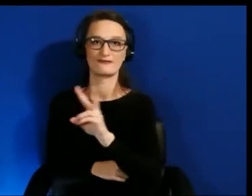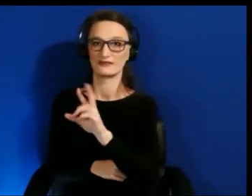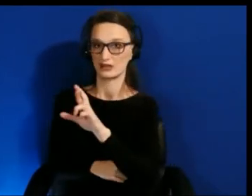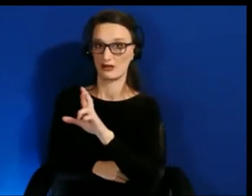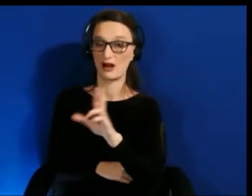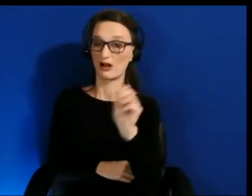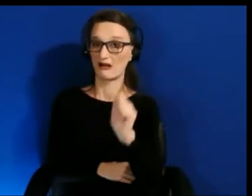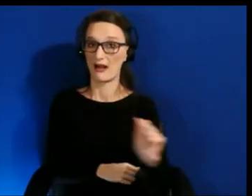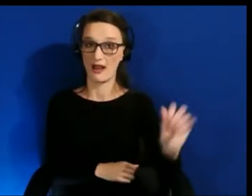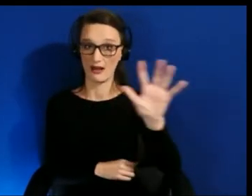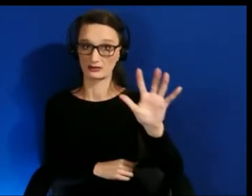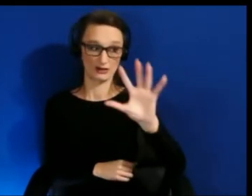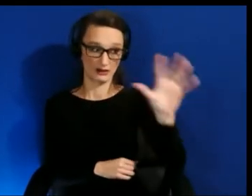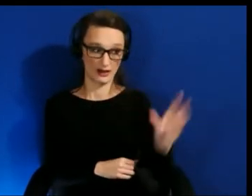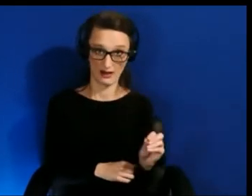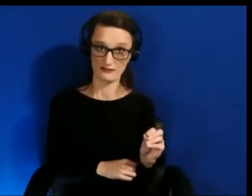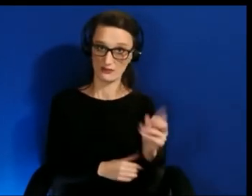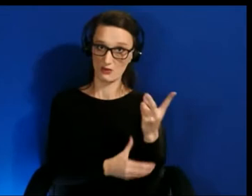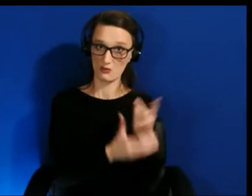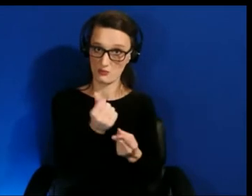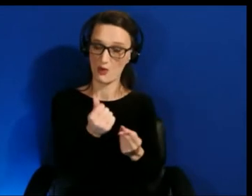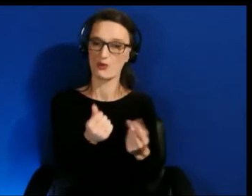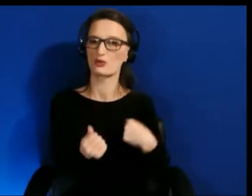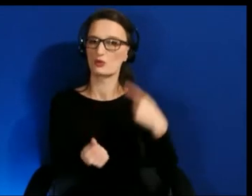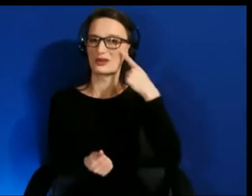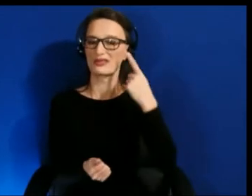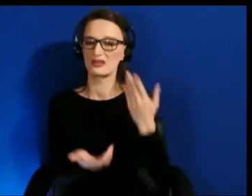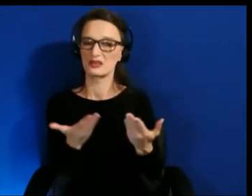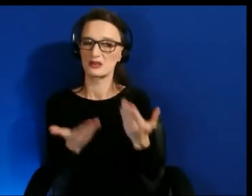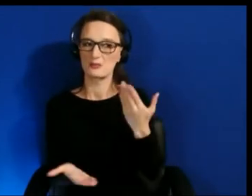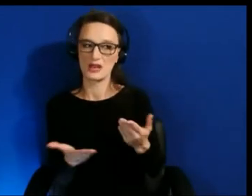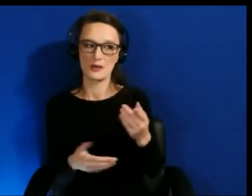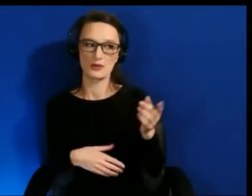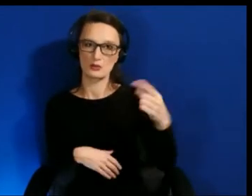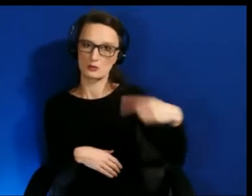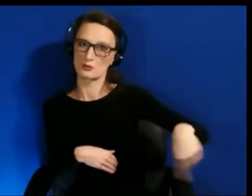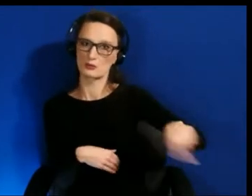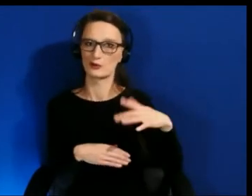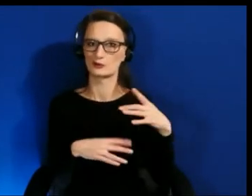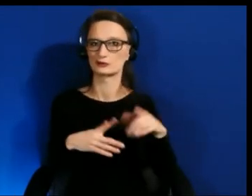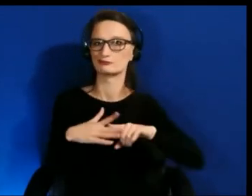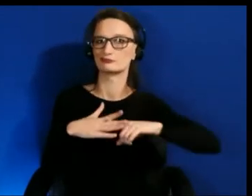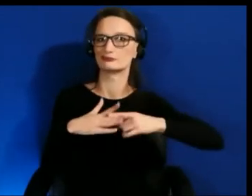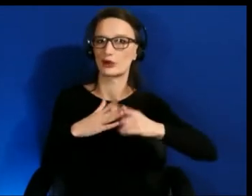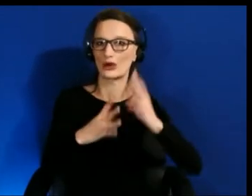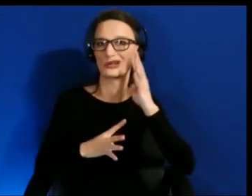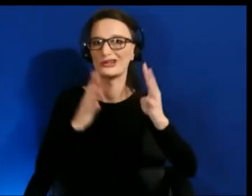being some of the early innovators and then also some of the laggards and I think as we go through those cultural